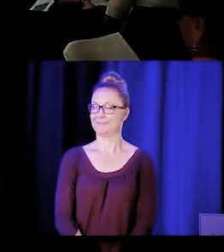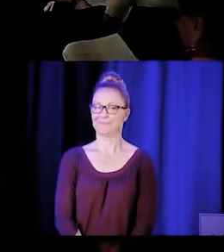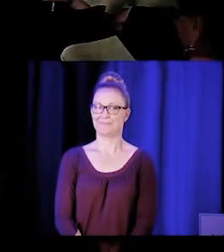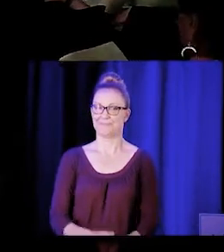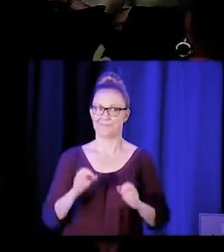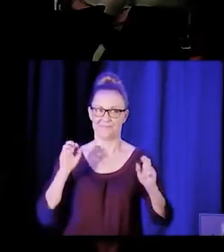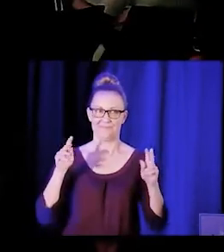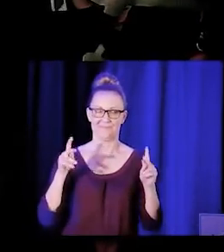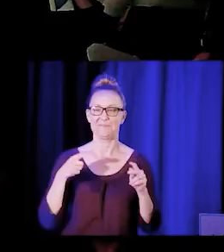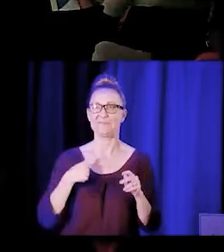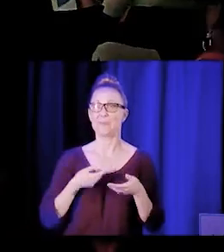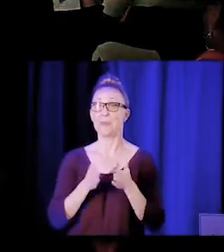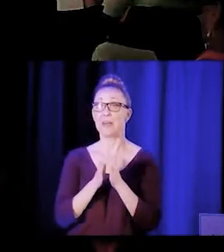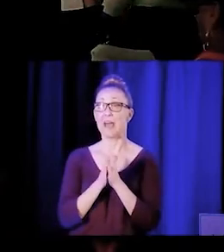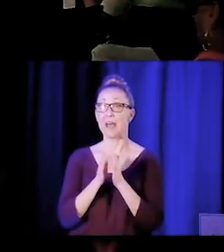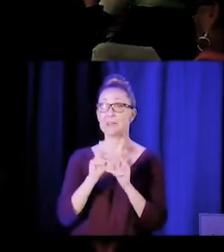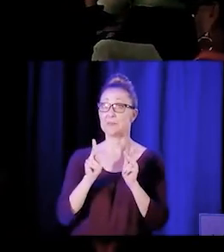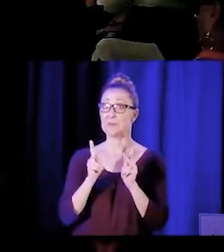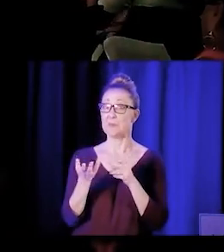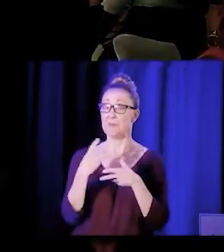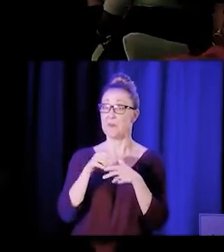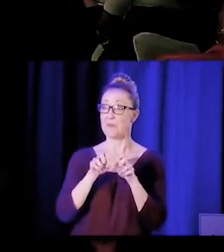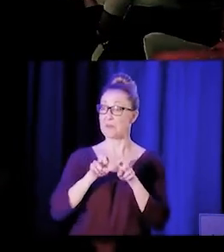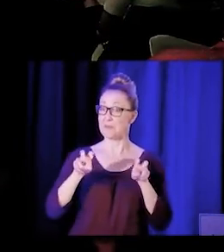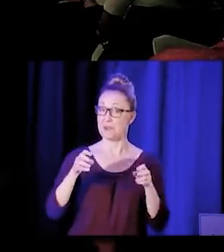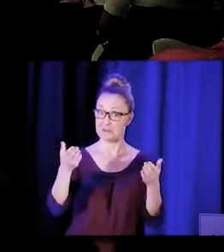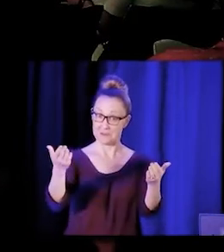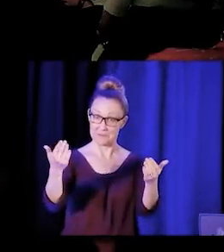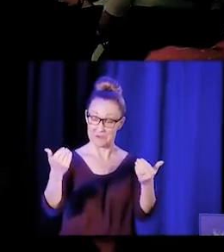Okay, I'm going to ask our panelists to come up please and take your seats.